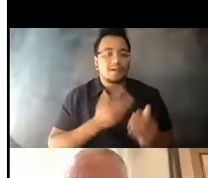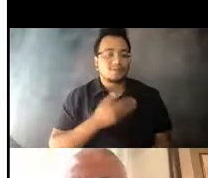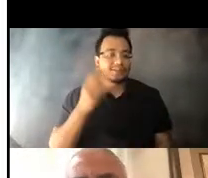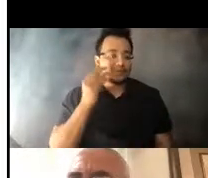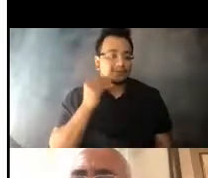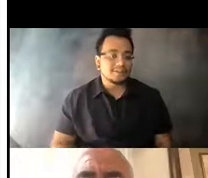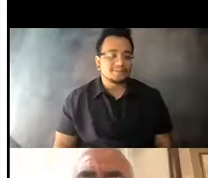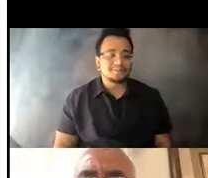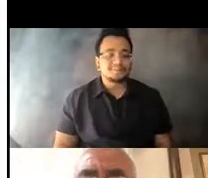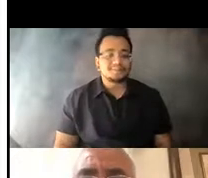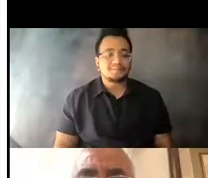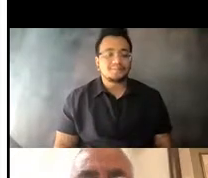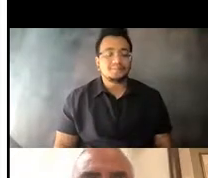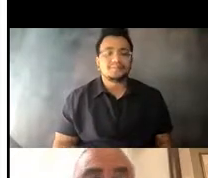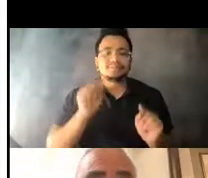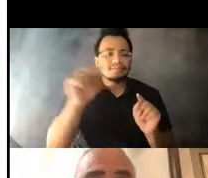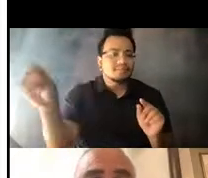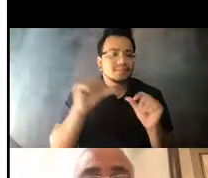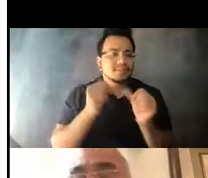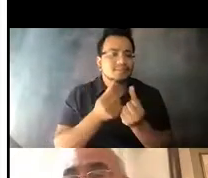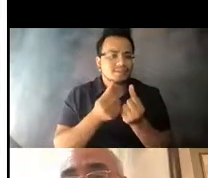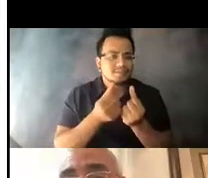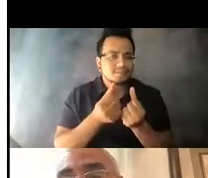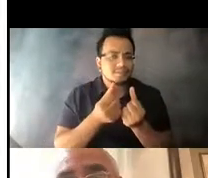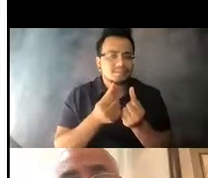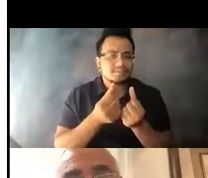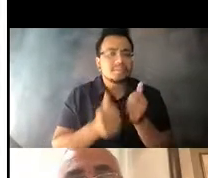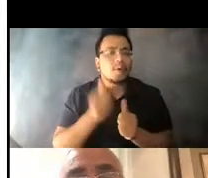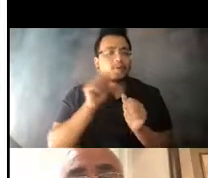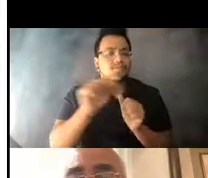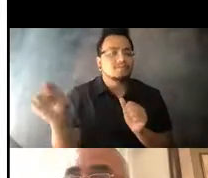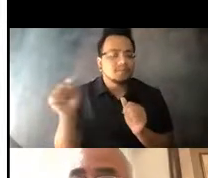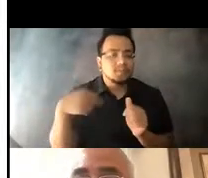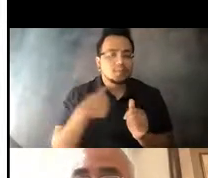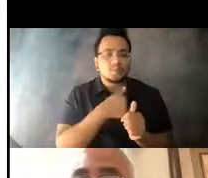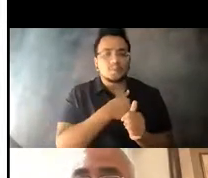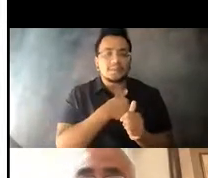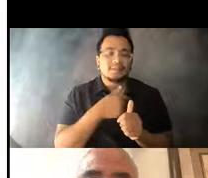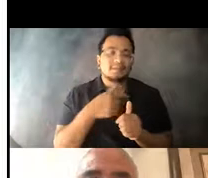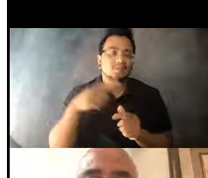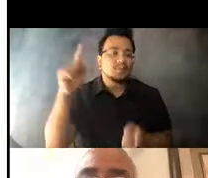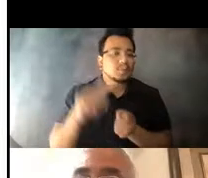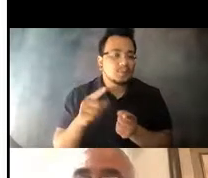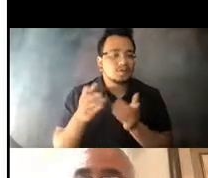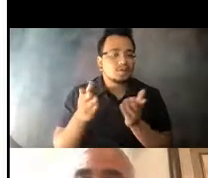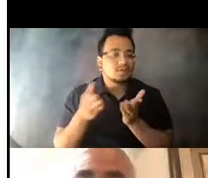14:34:48 Like many agencies or most across this country, we were forced to cut service at the start of the COVID-19 pandemic.